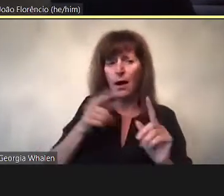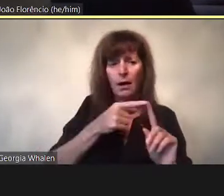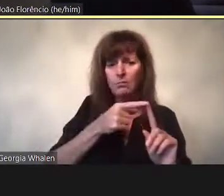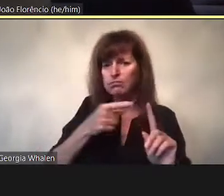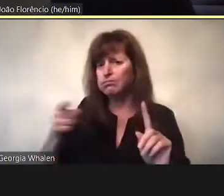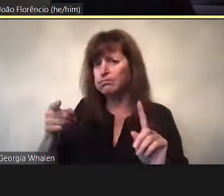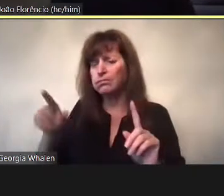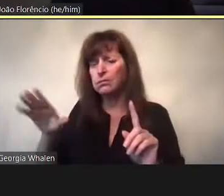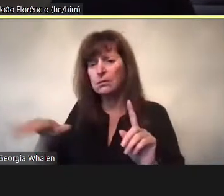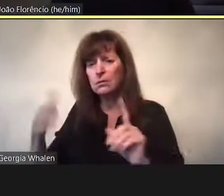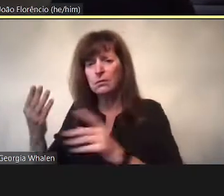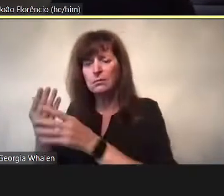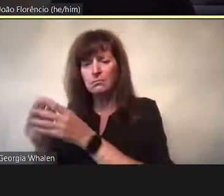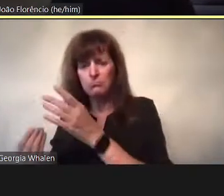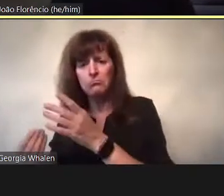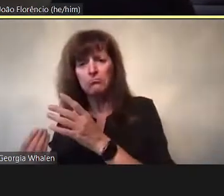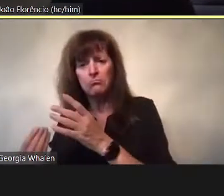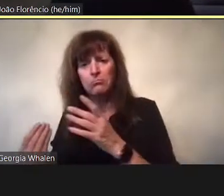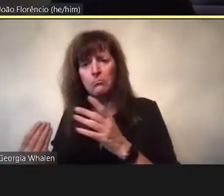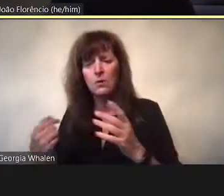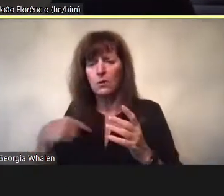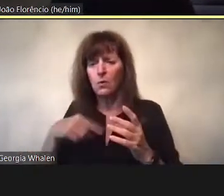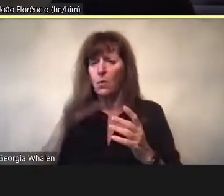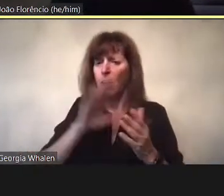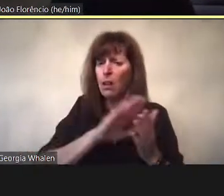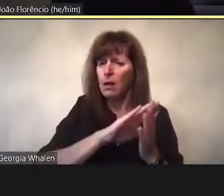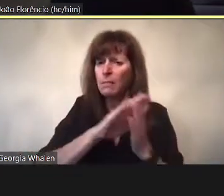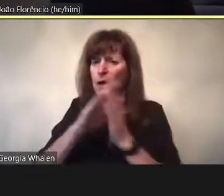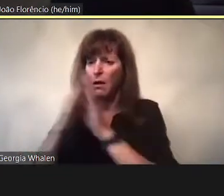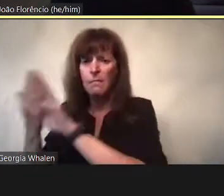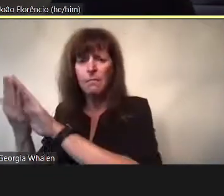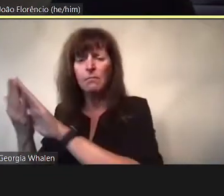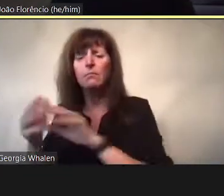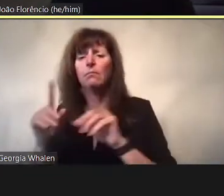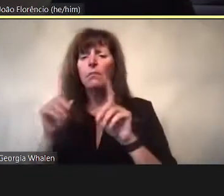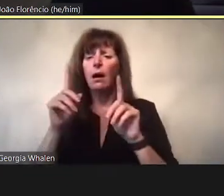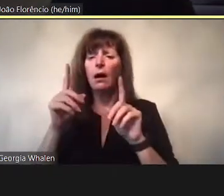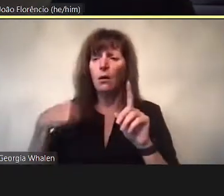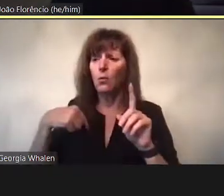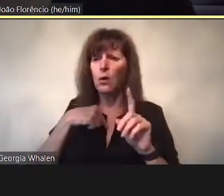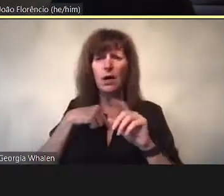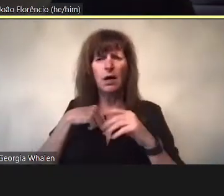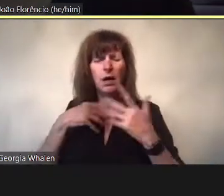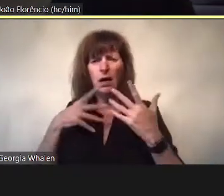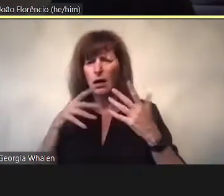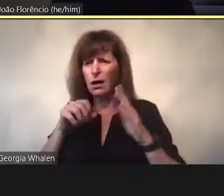To conclude, rather than driving us back to the death we once were, the generative undoing propels us forwad.